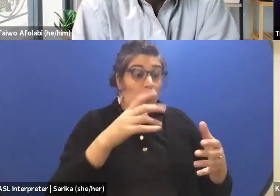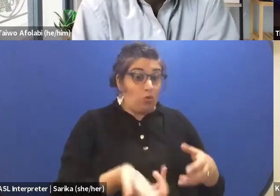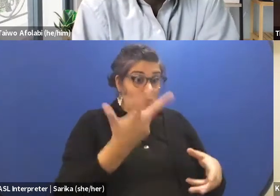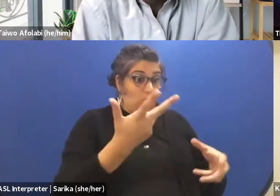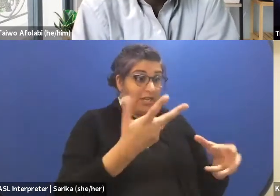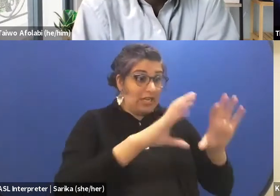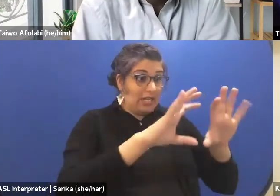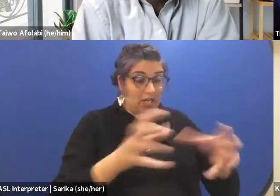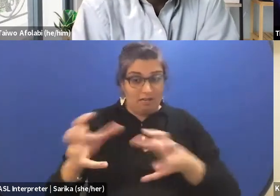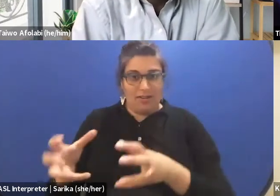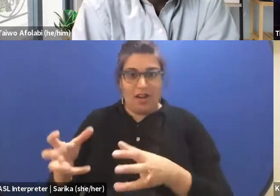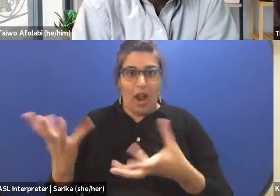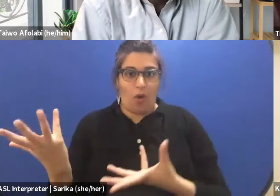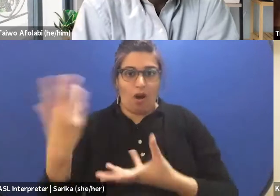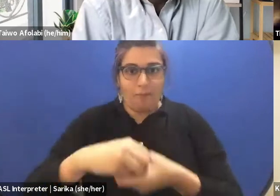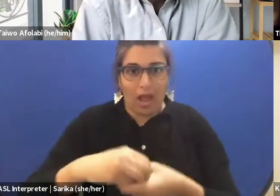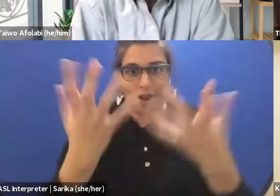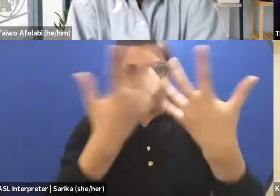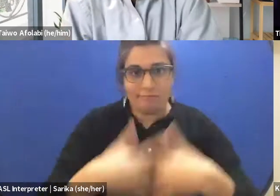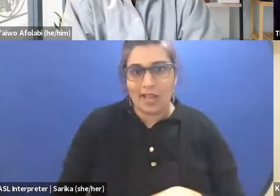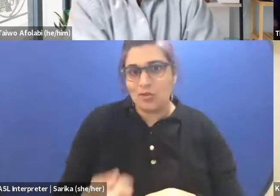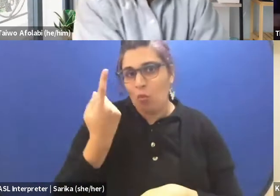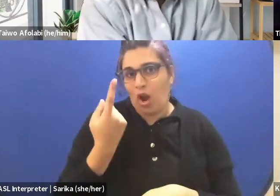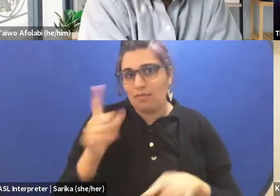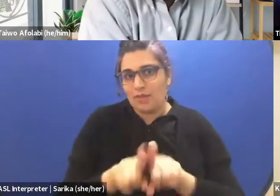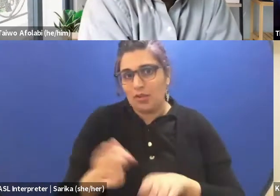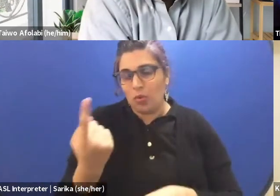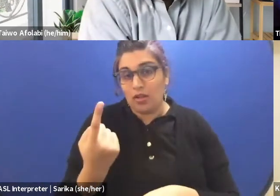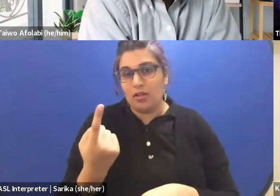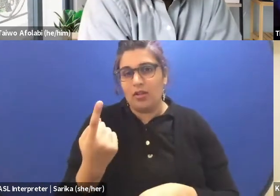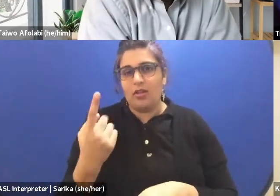In questioning, my theater of today, in my country